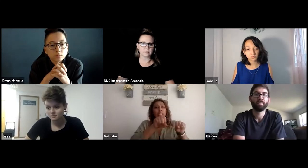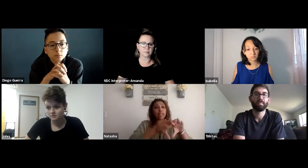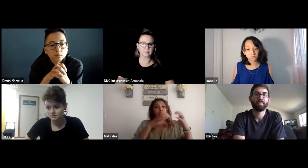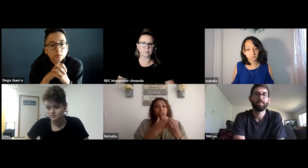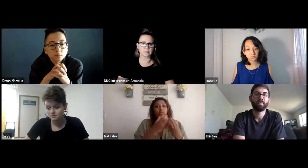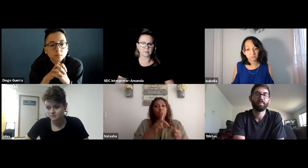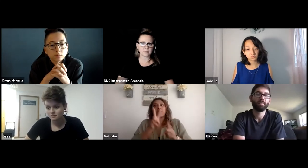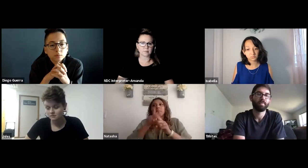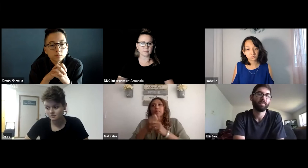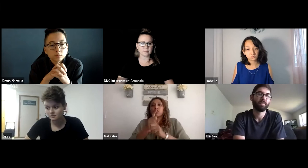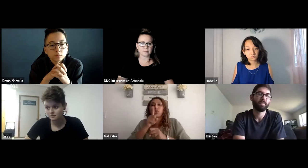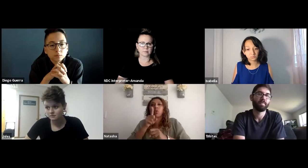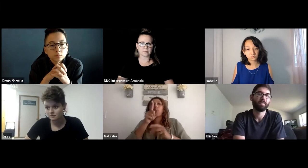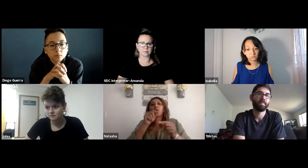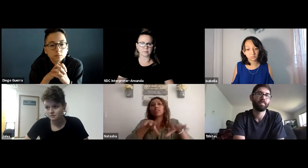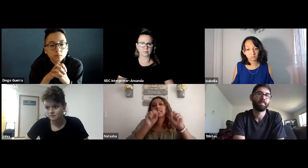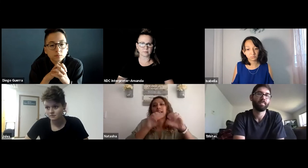I think in any time of transition,